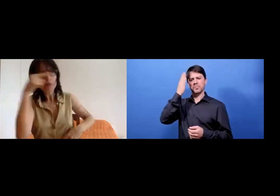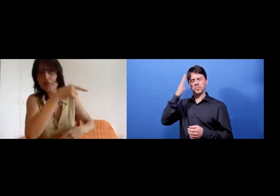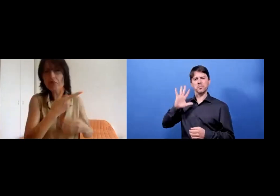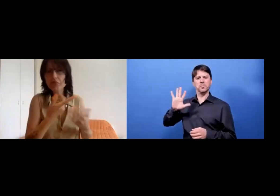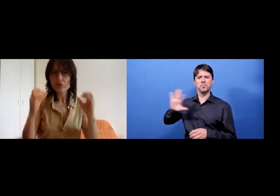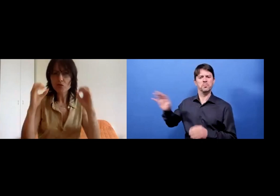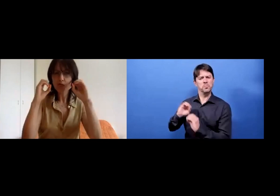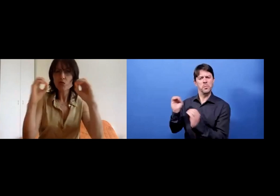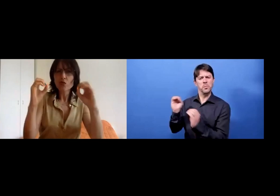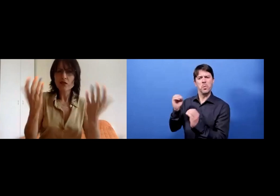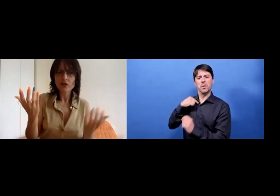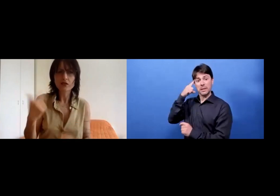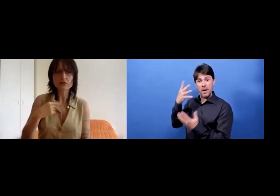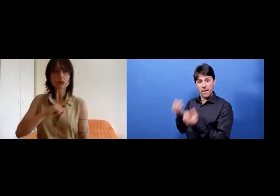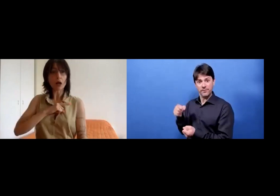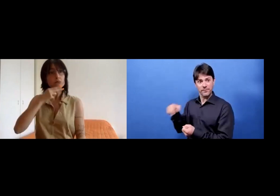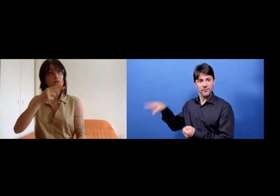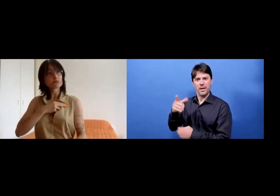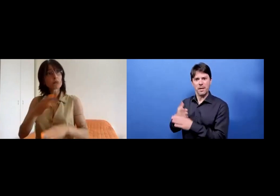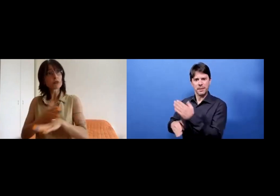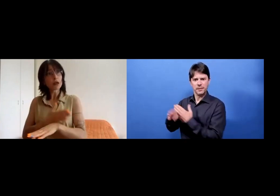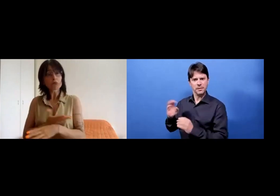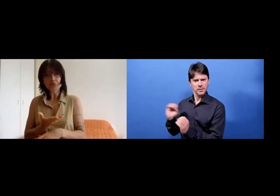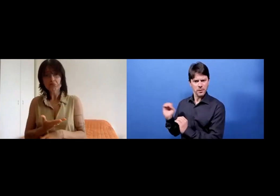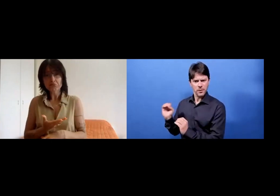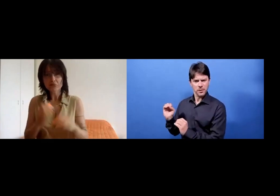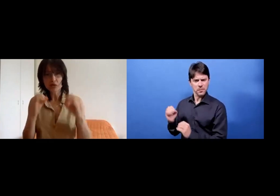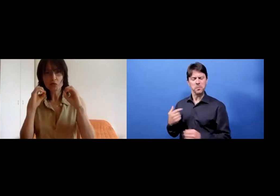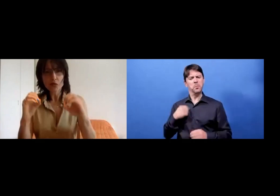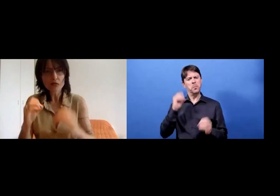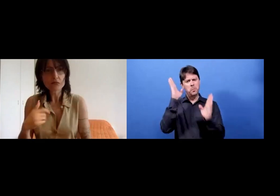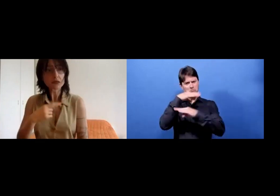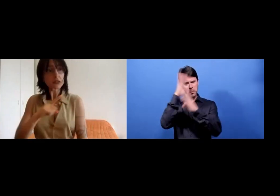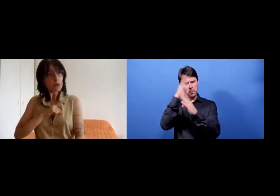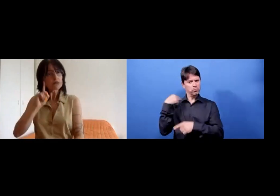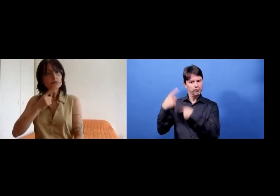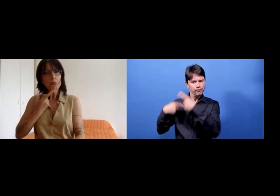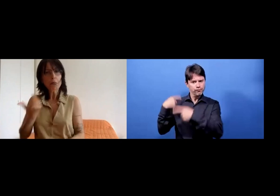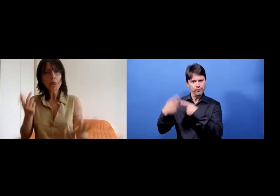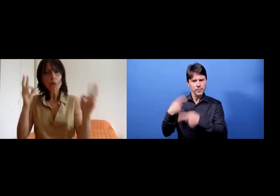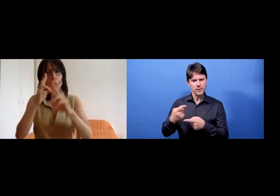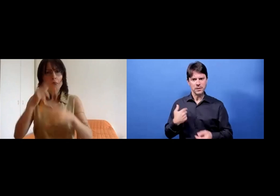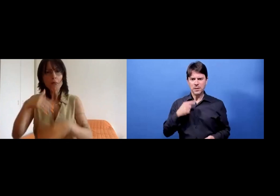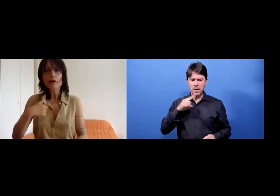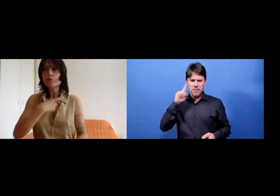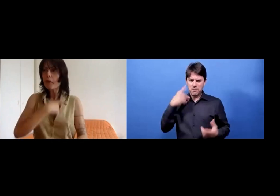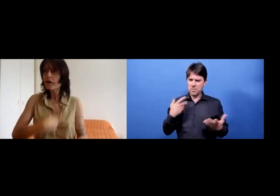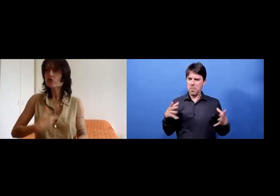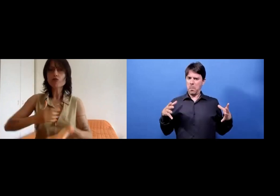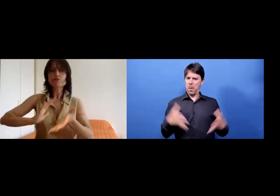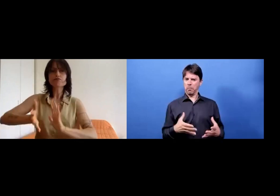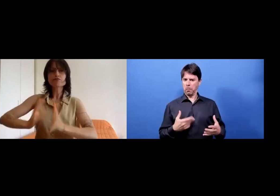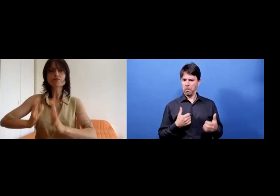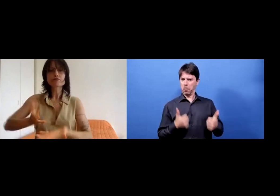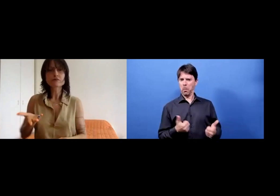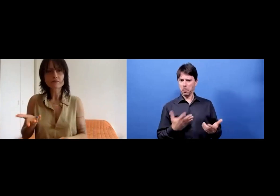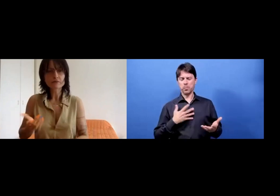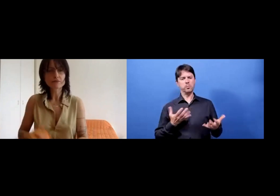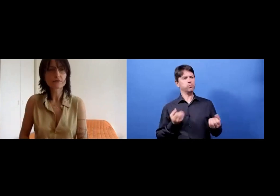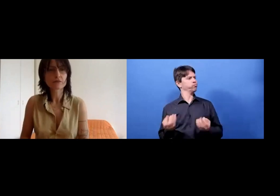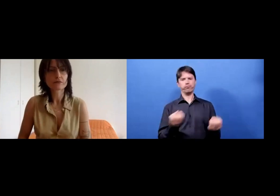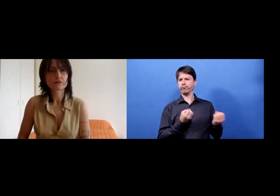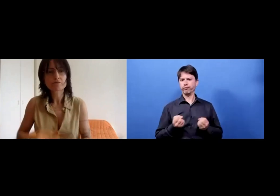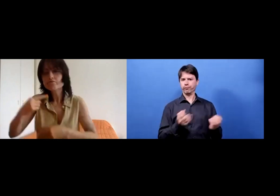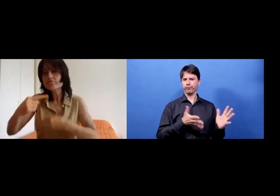I had no knowledge of it. I didn't see myself as disabled. I was Deaf, but I didn't see it as something special.